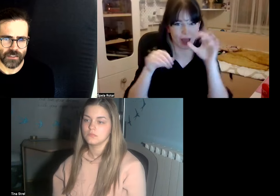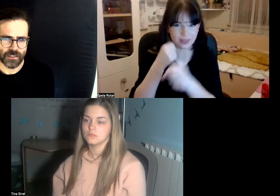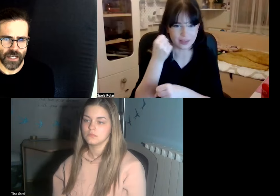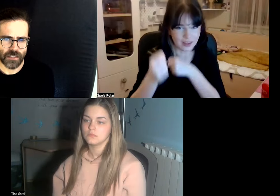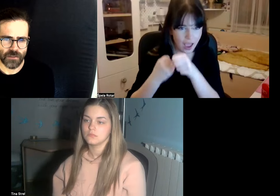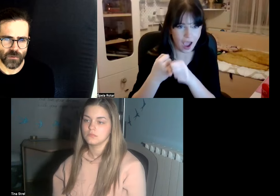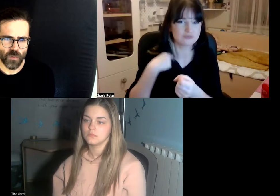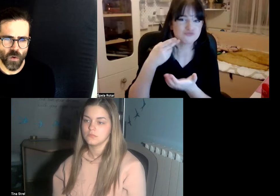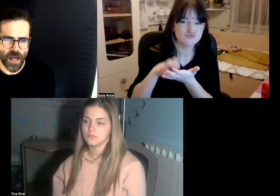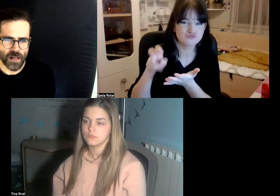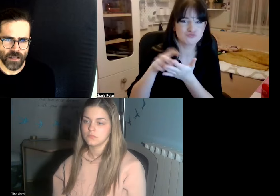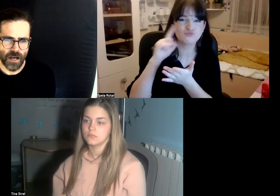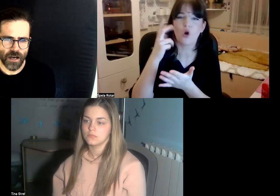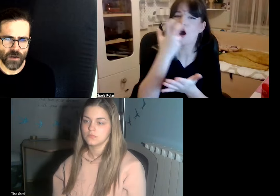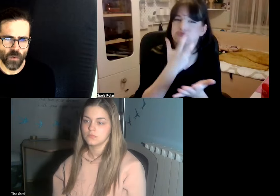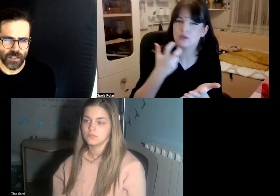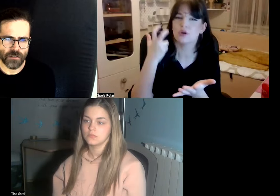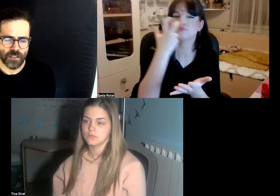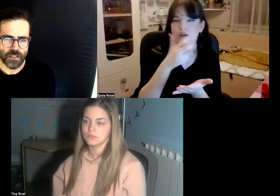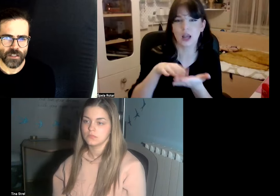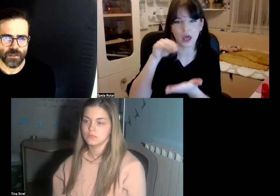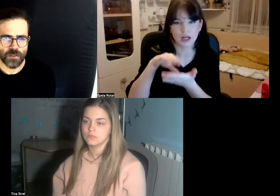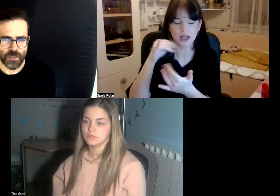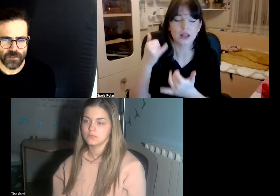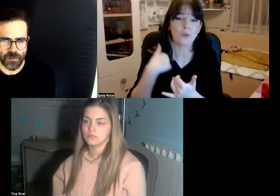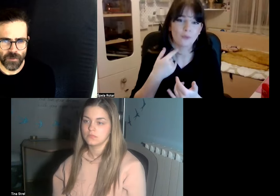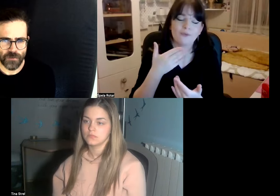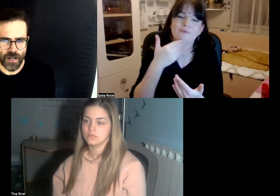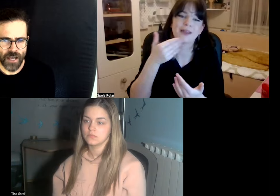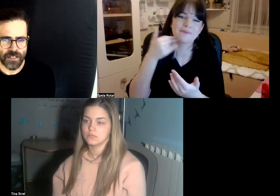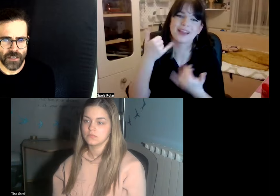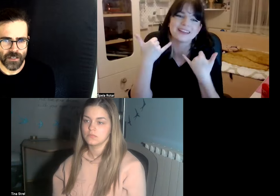that well I went to speech therapy for nine years